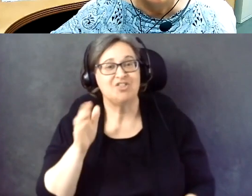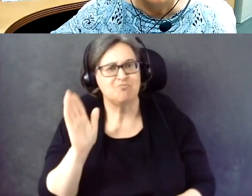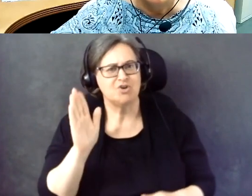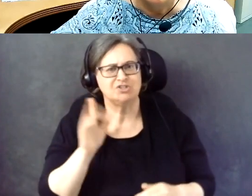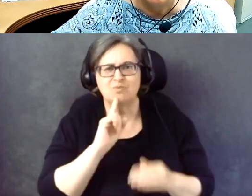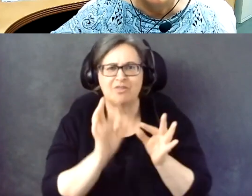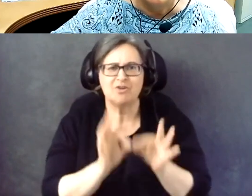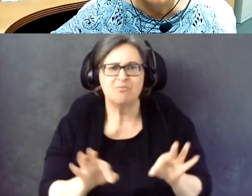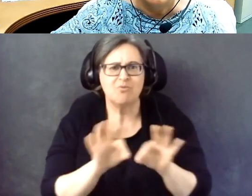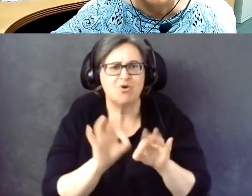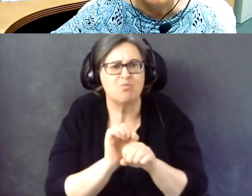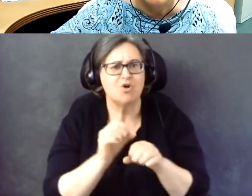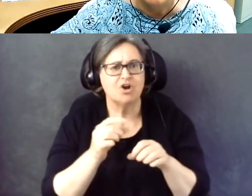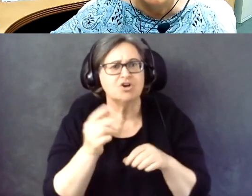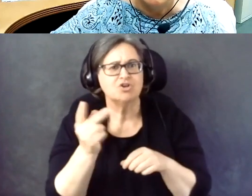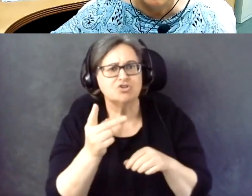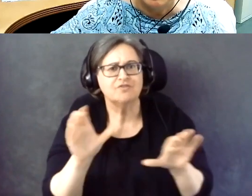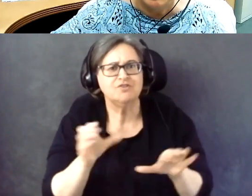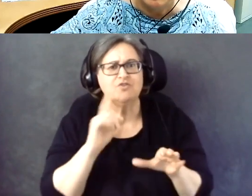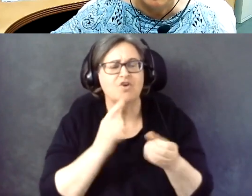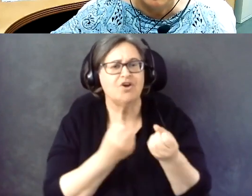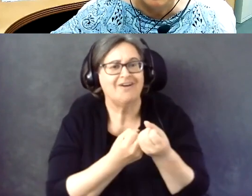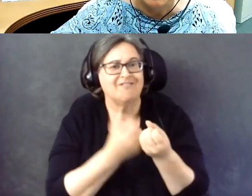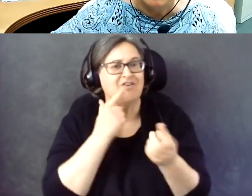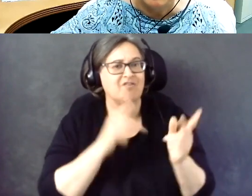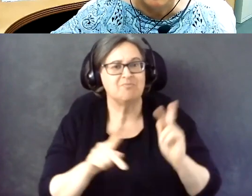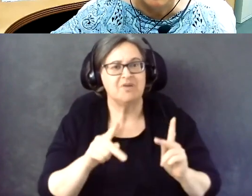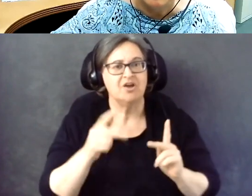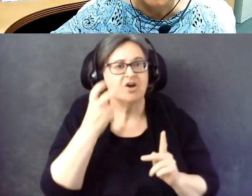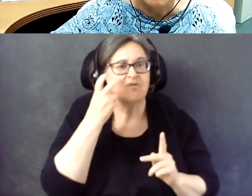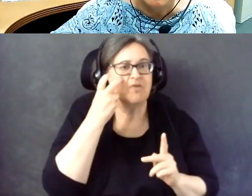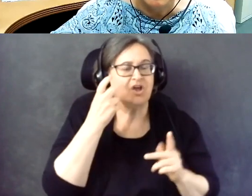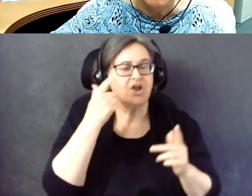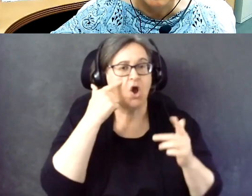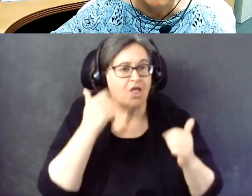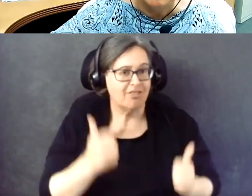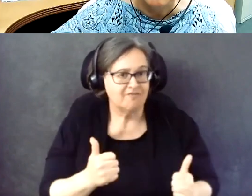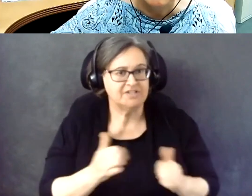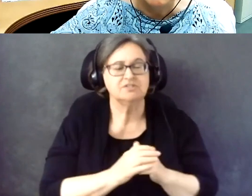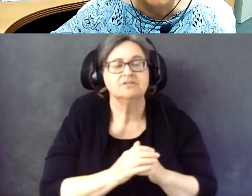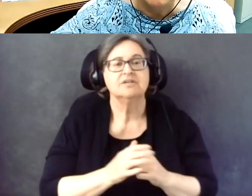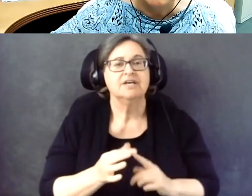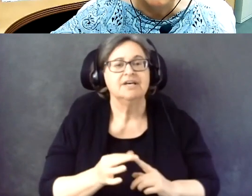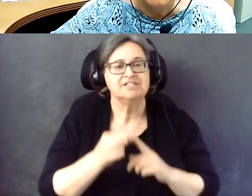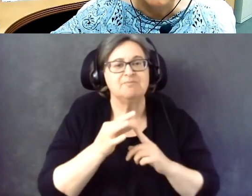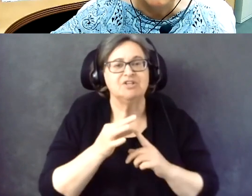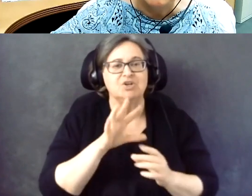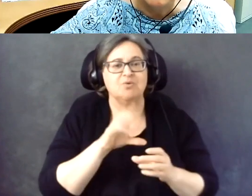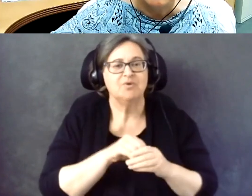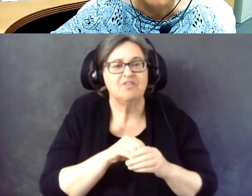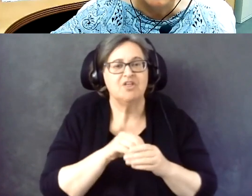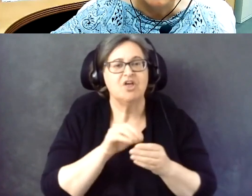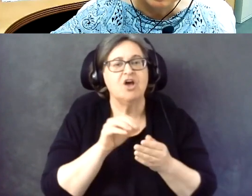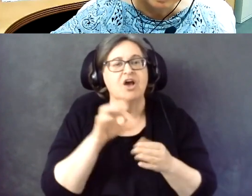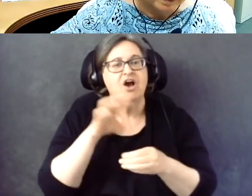you're doing on advocating for people who are blind or who have low-vision especially in the voting right space.